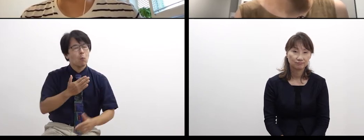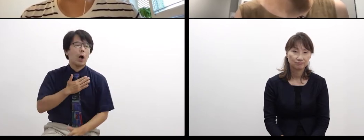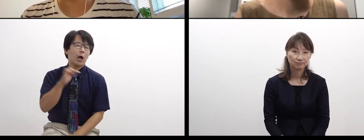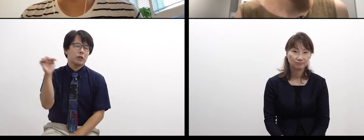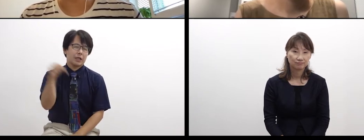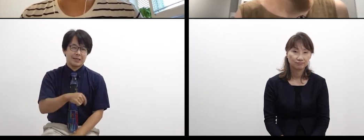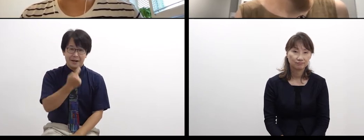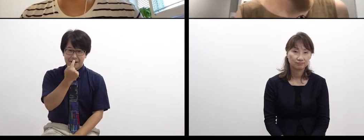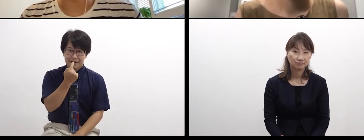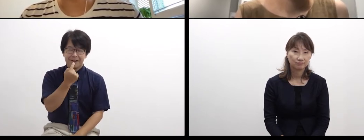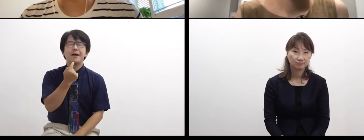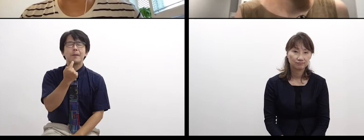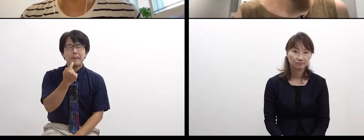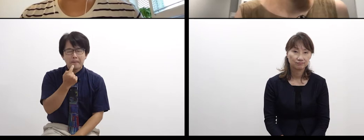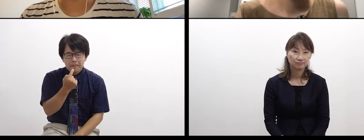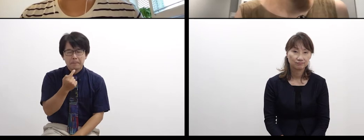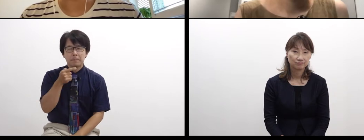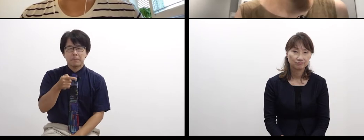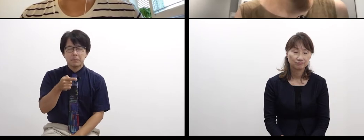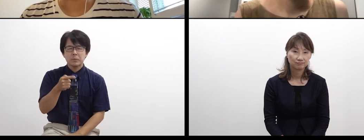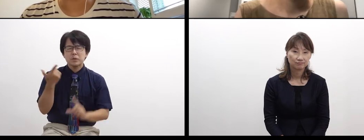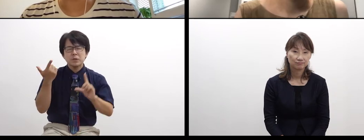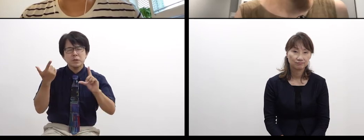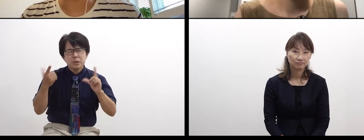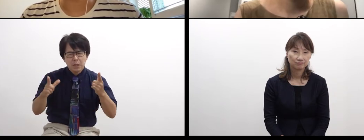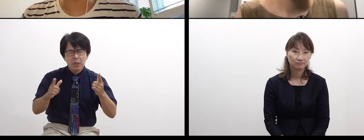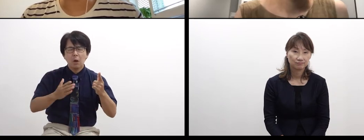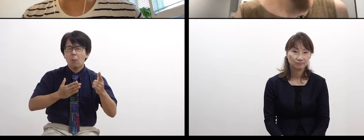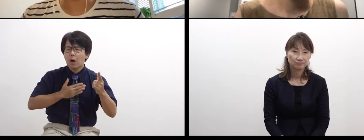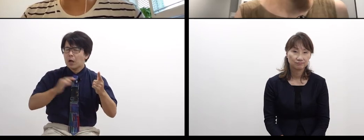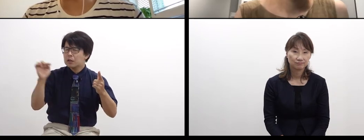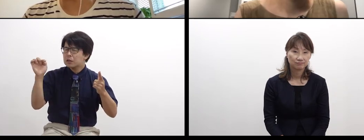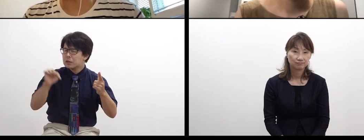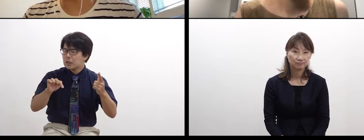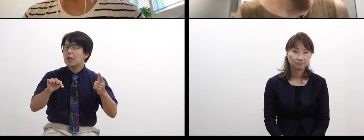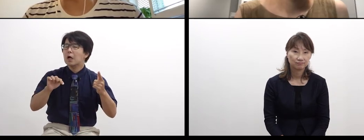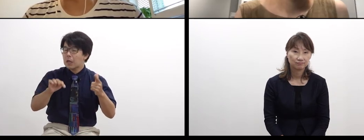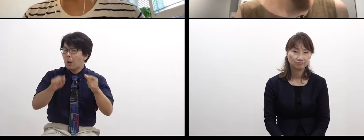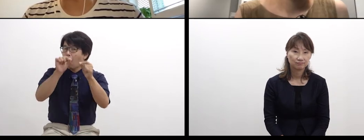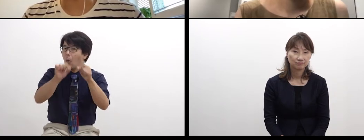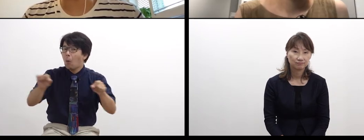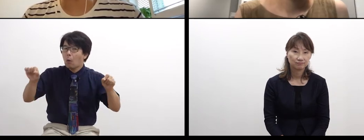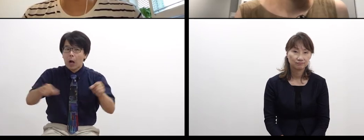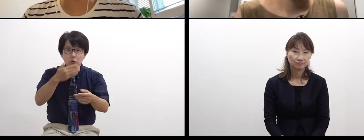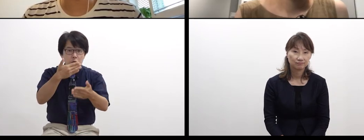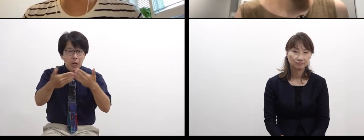rather, she feel she gradually understand that